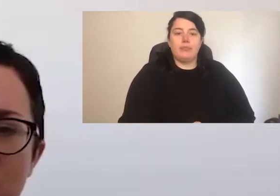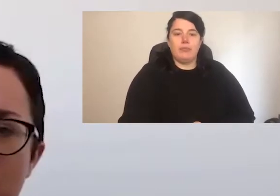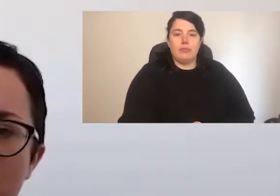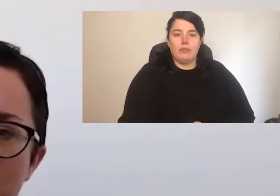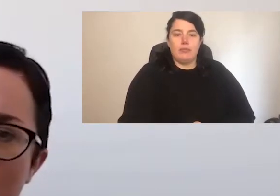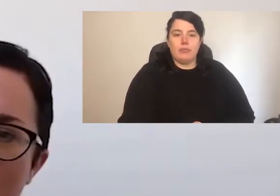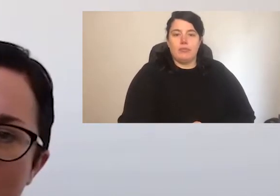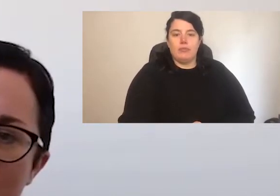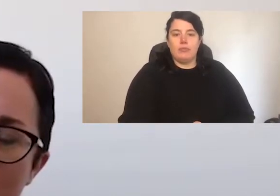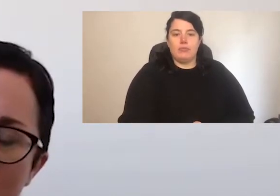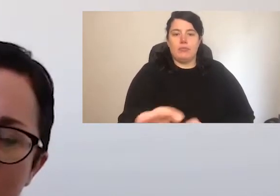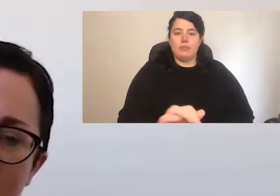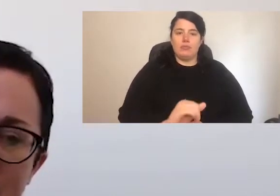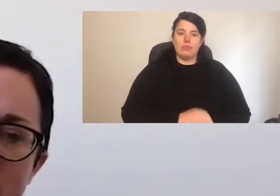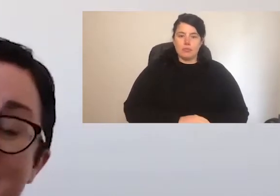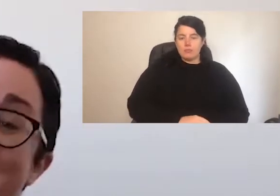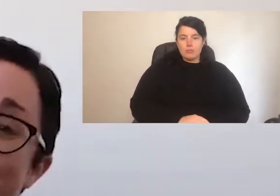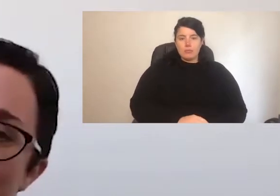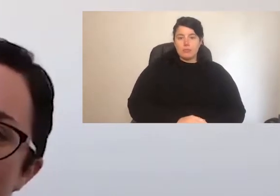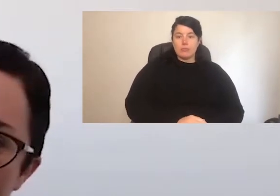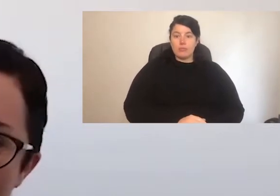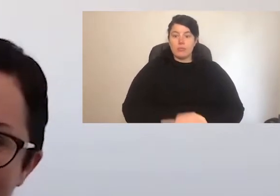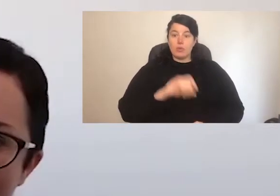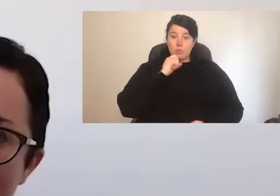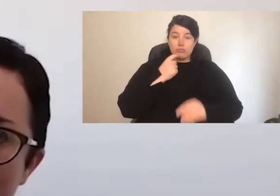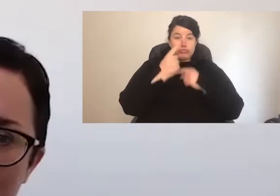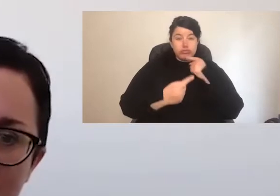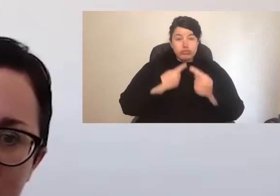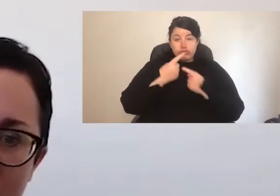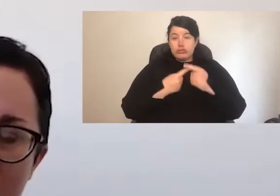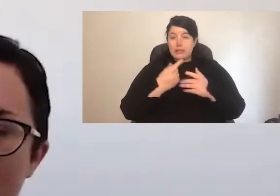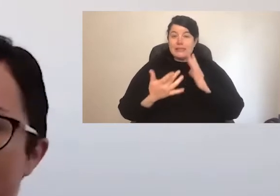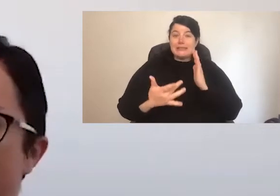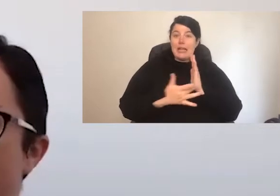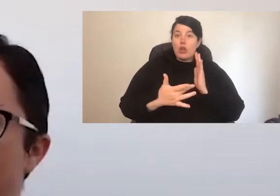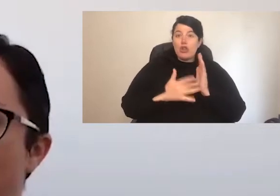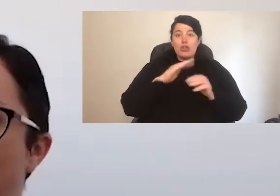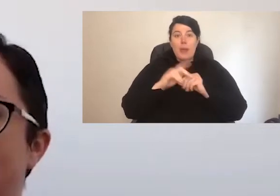going to go into the technology side of that hybrid future but more about